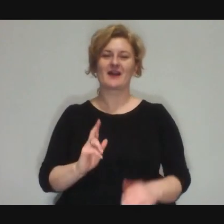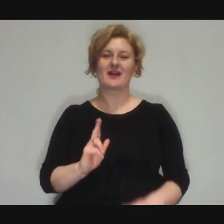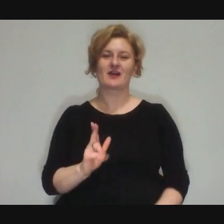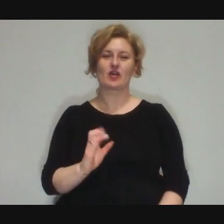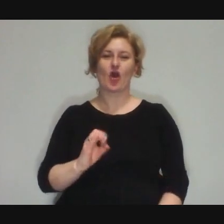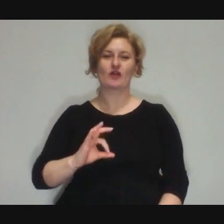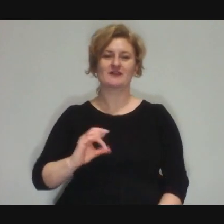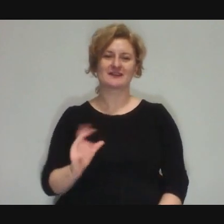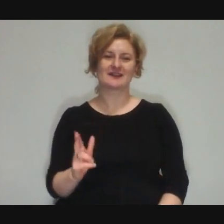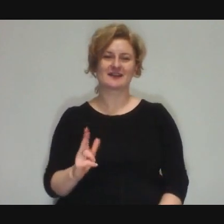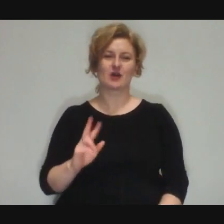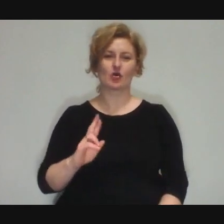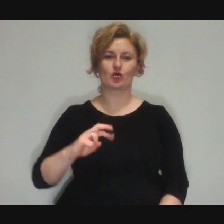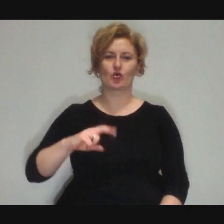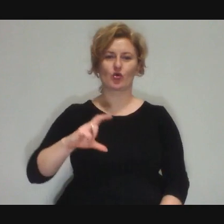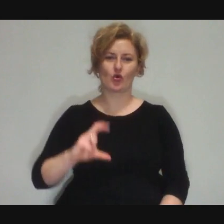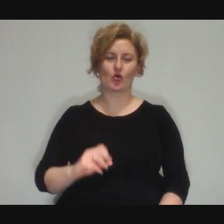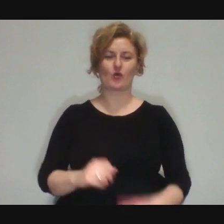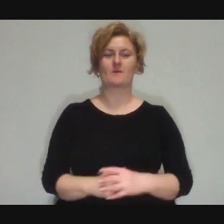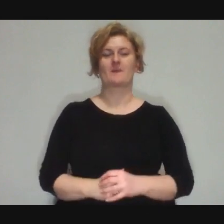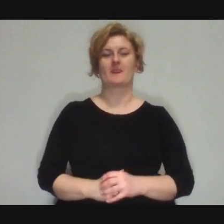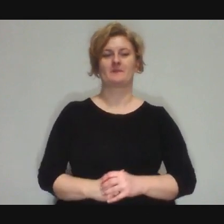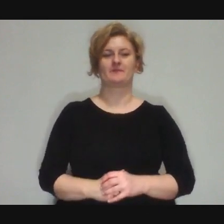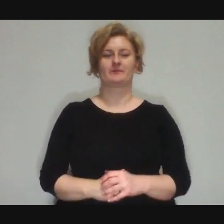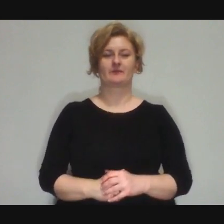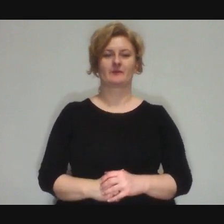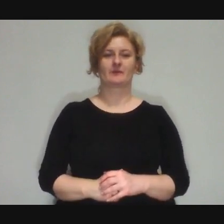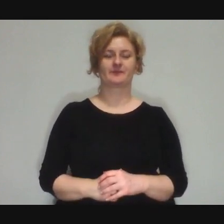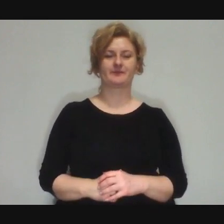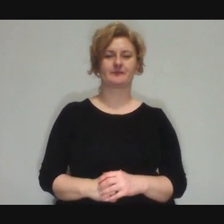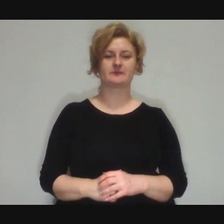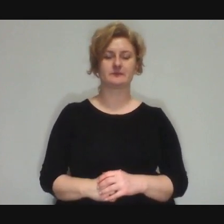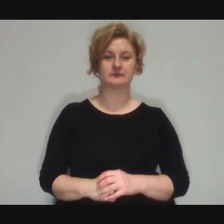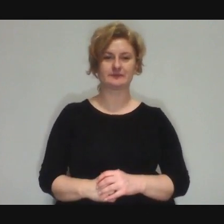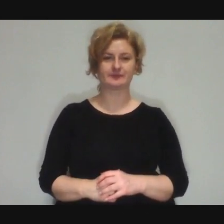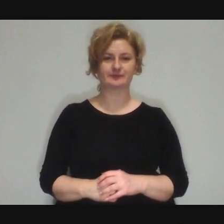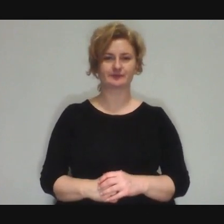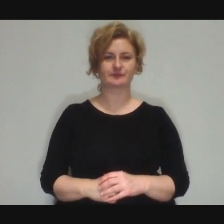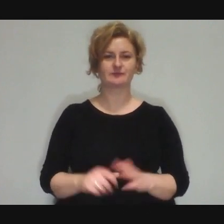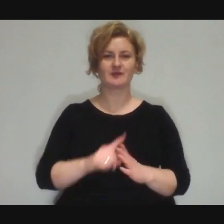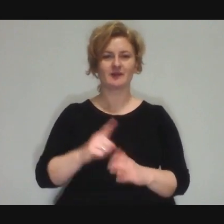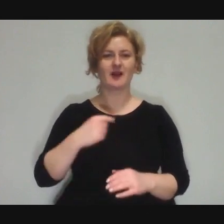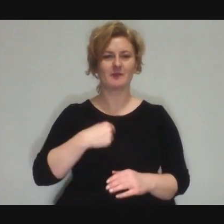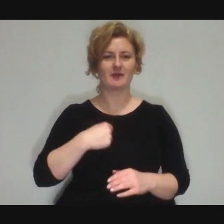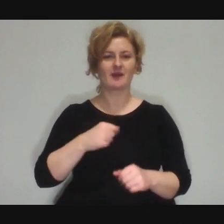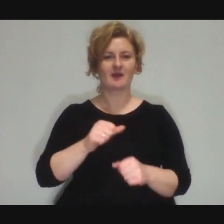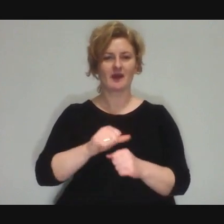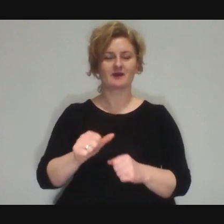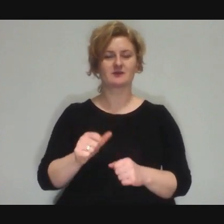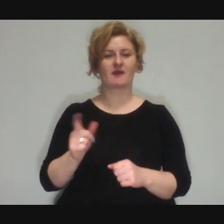Dominika: I think this is already a good start. You are also a special person for me in a way.